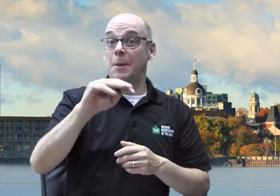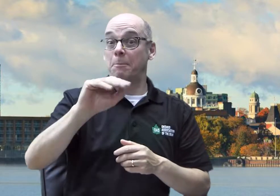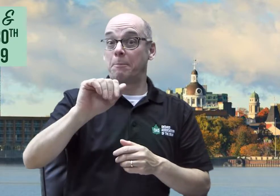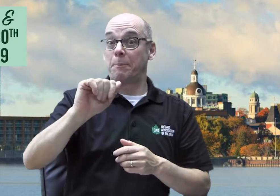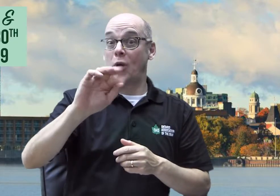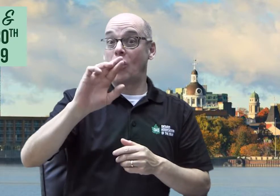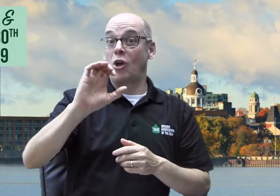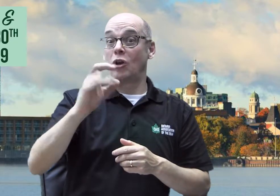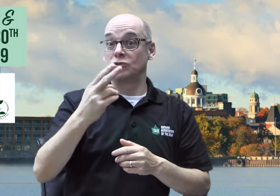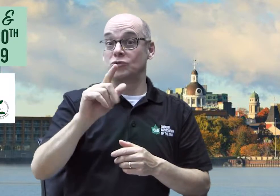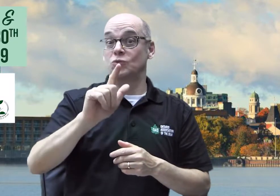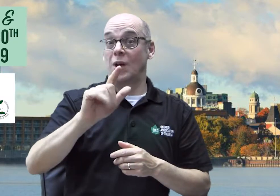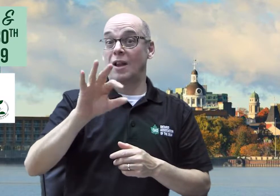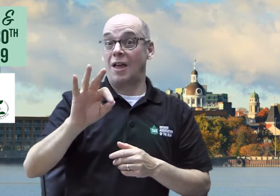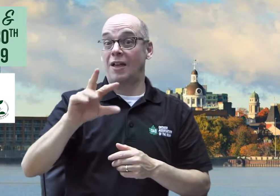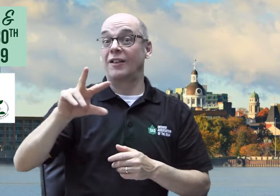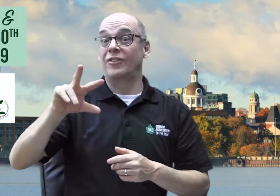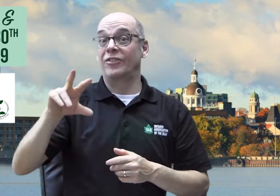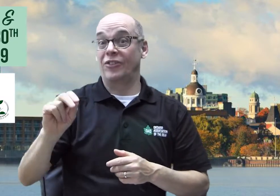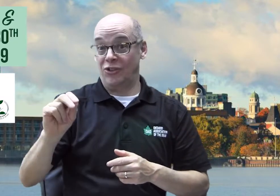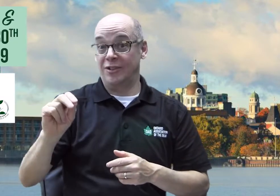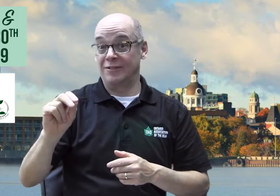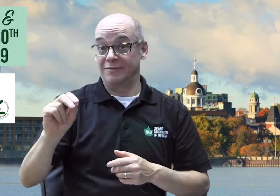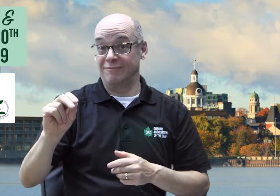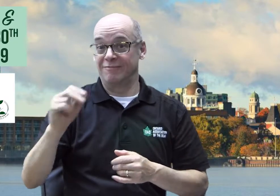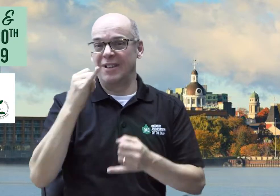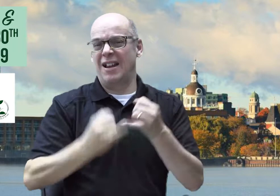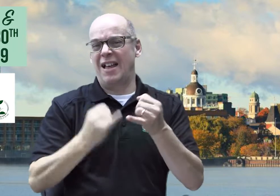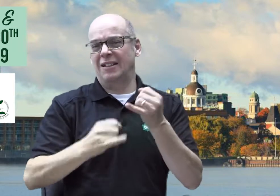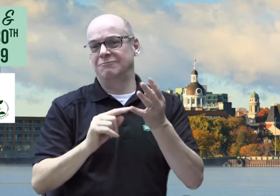This March 29th and 30th, at end of March,